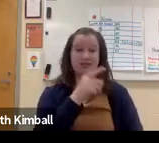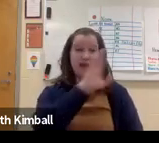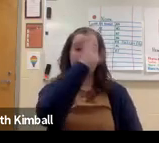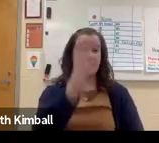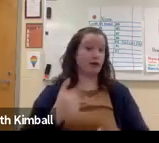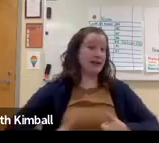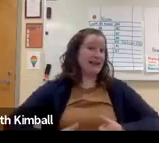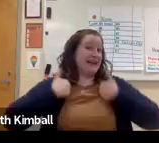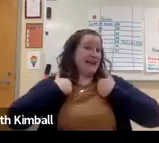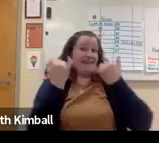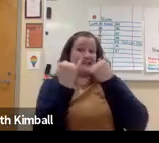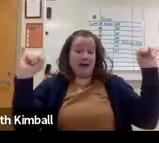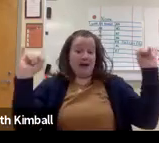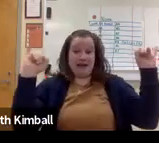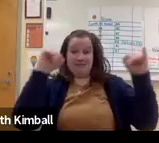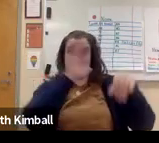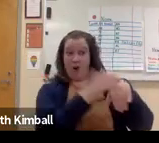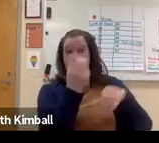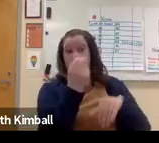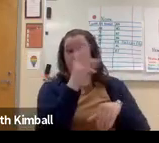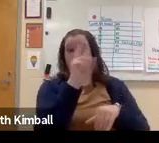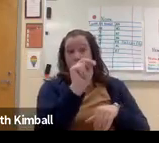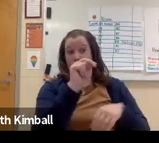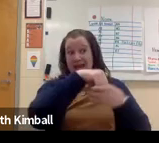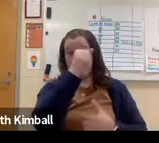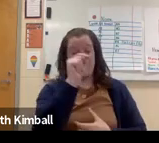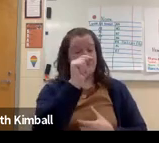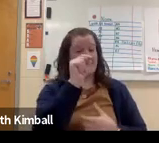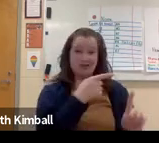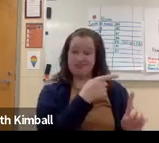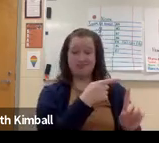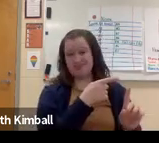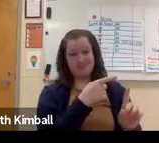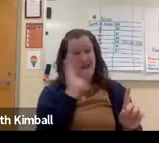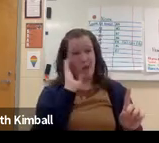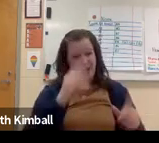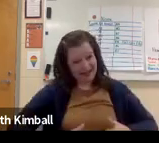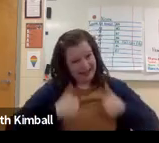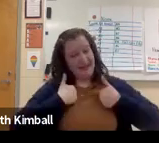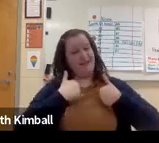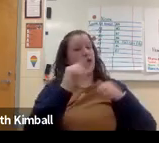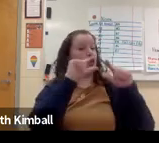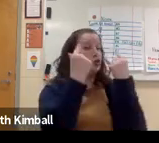This is a group of students that will not be going to college. They're working on independent living skills.